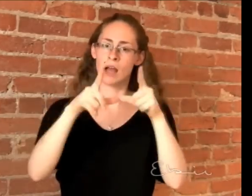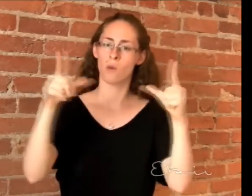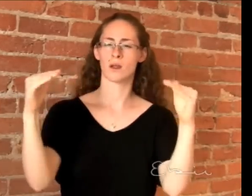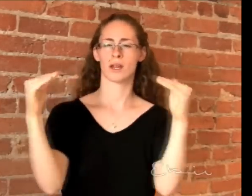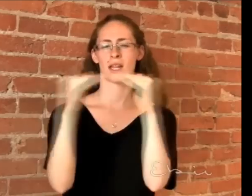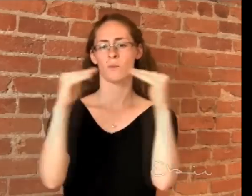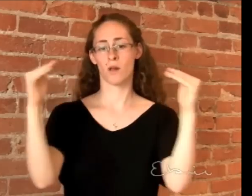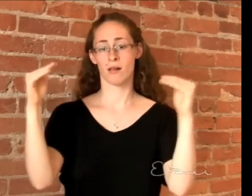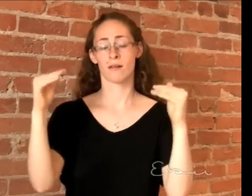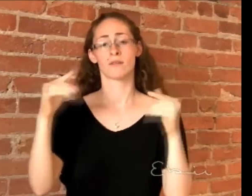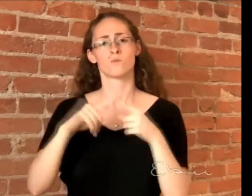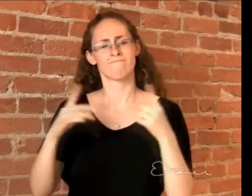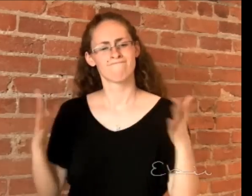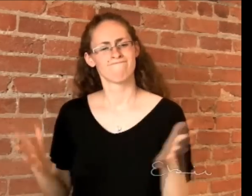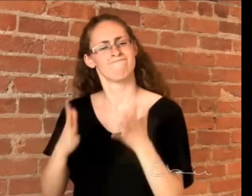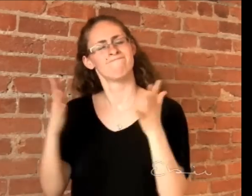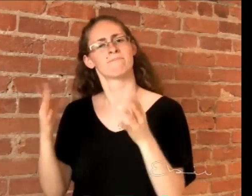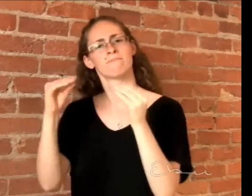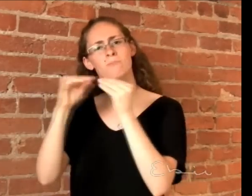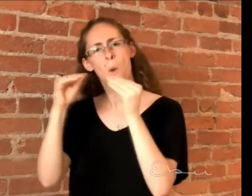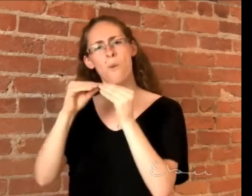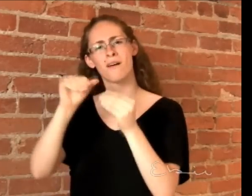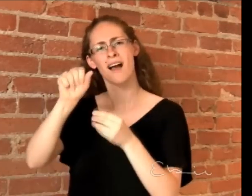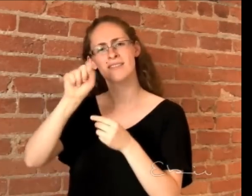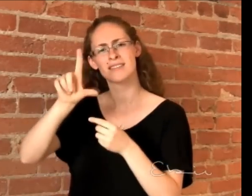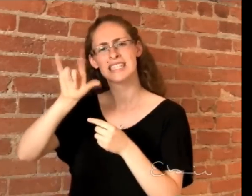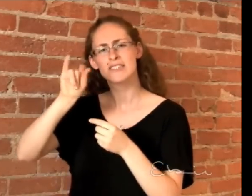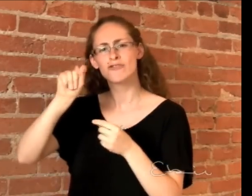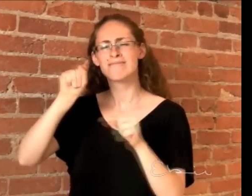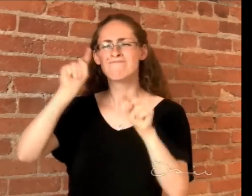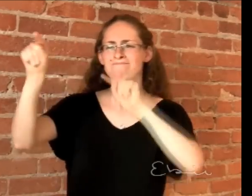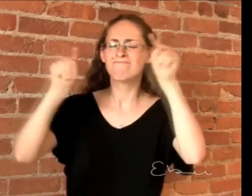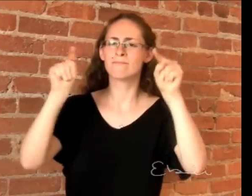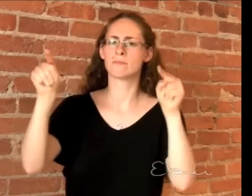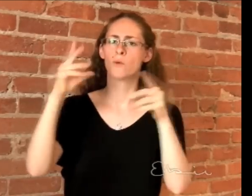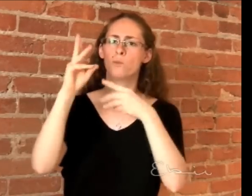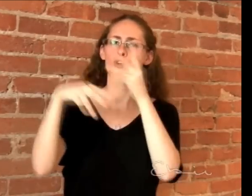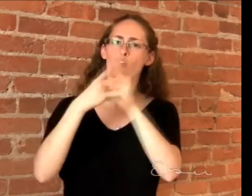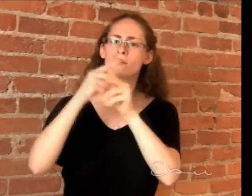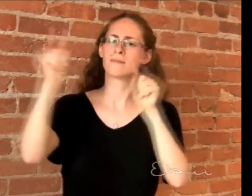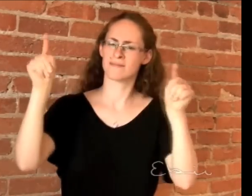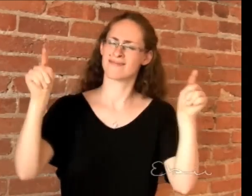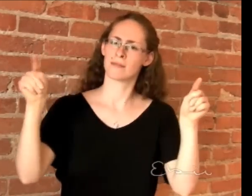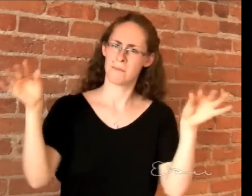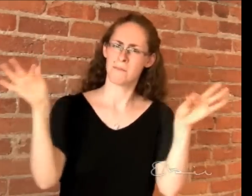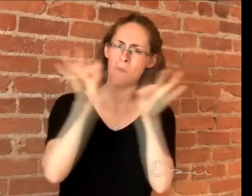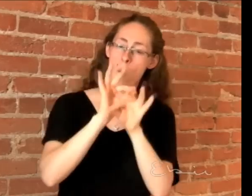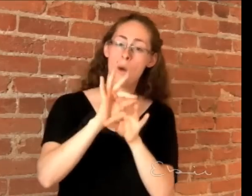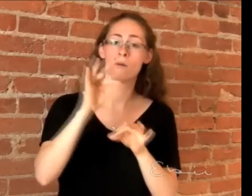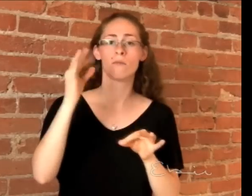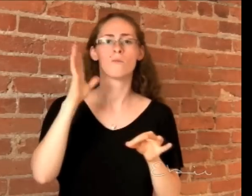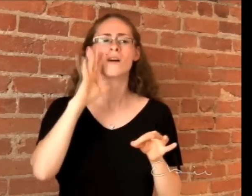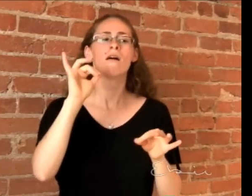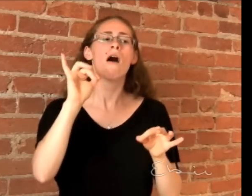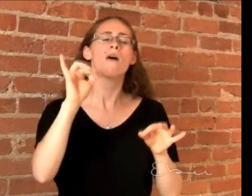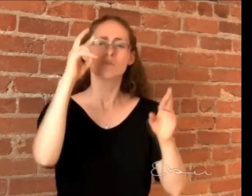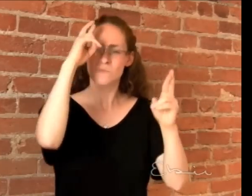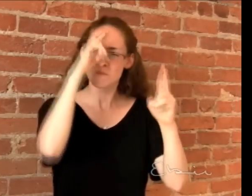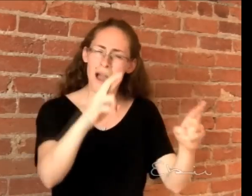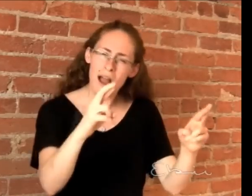It is important to promote ASL literature by putting an emphasis its visualization, earning international